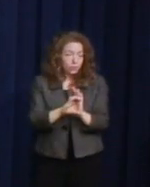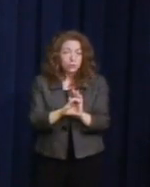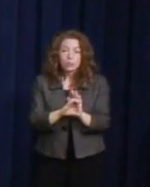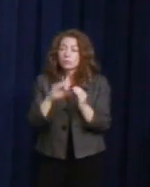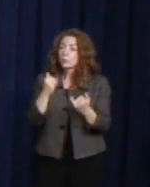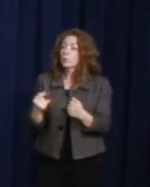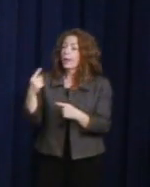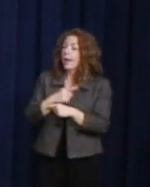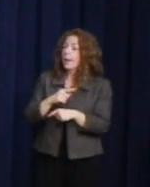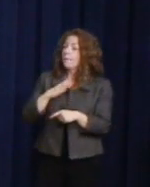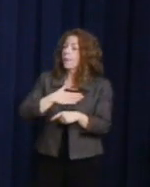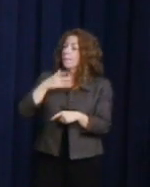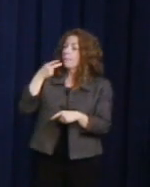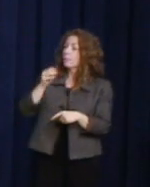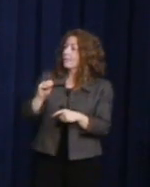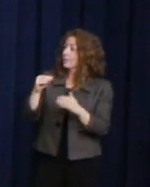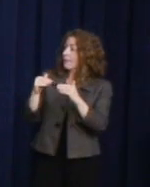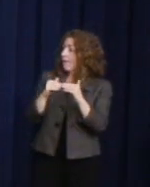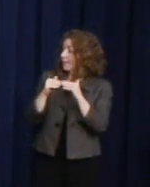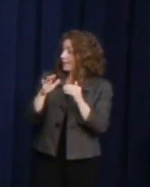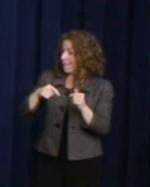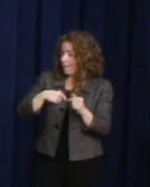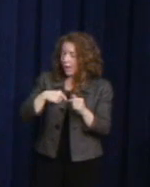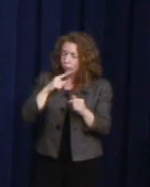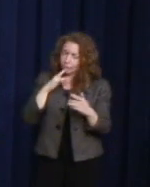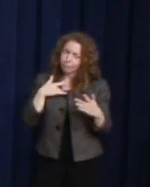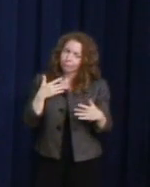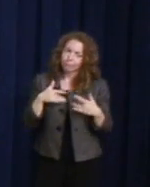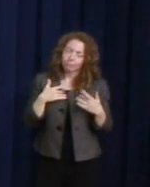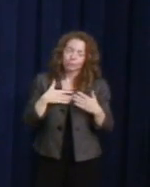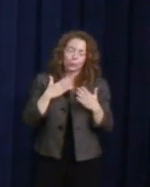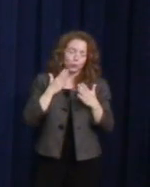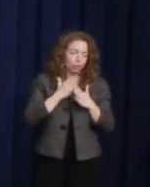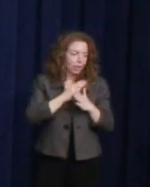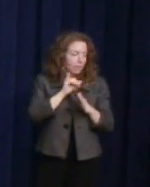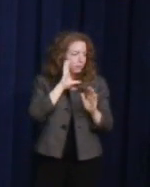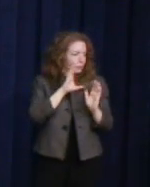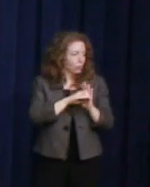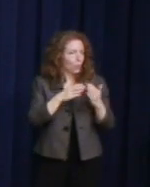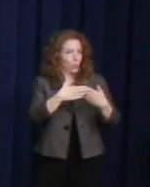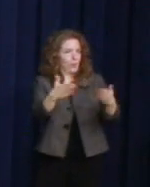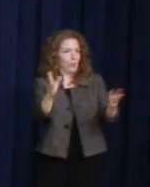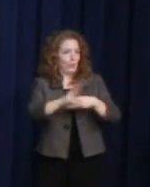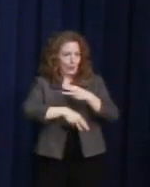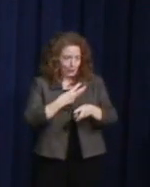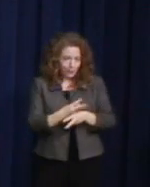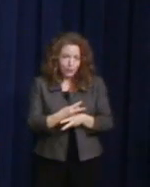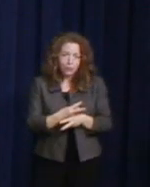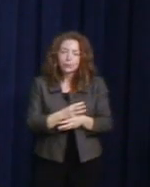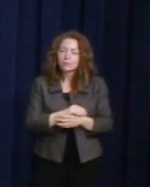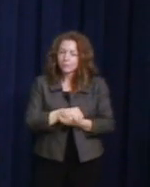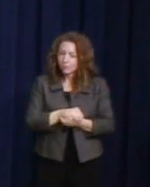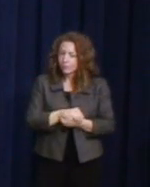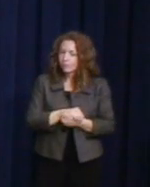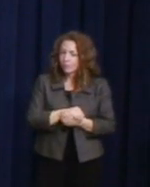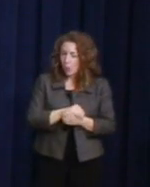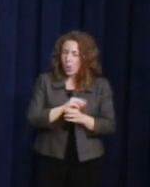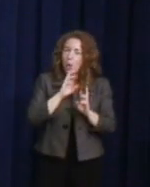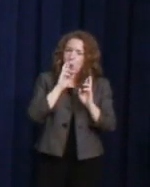and I are eager to share this image with the rest of the world. Let it serve as a small but powerful reminder